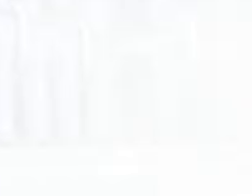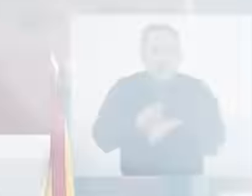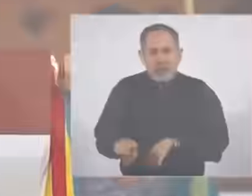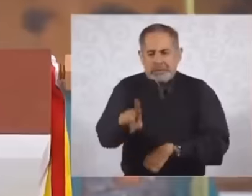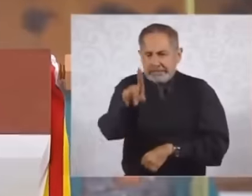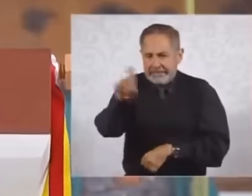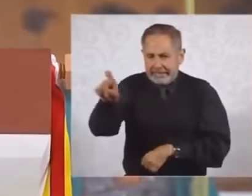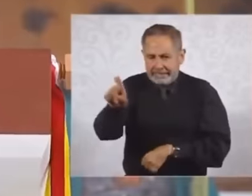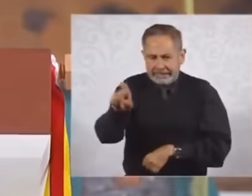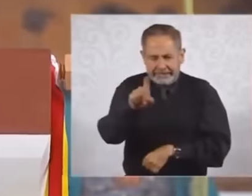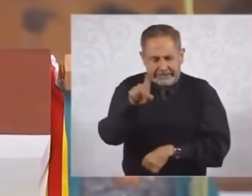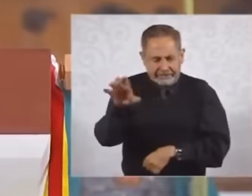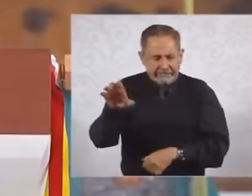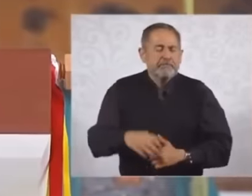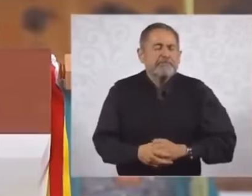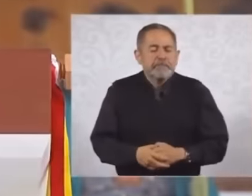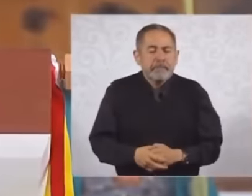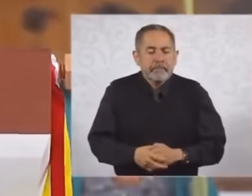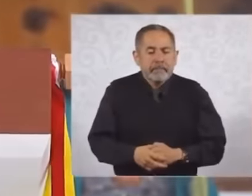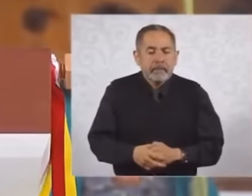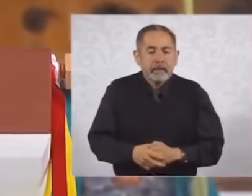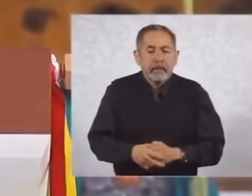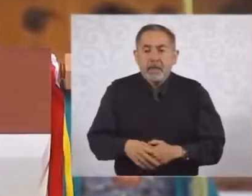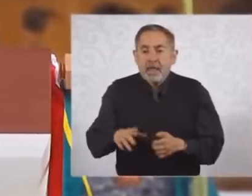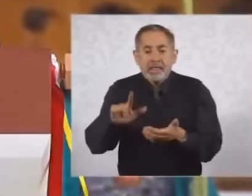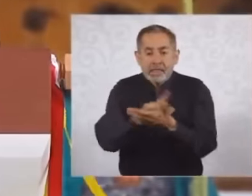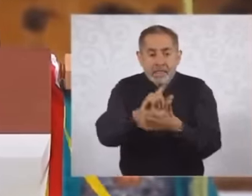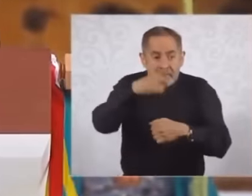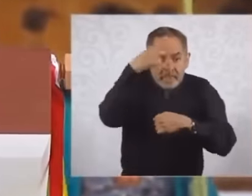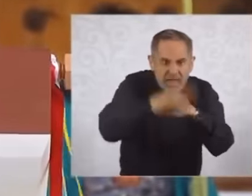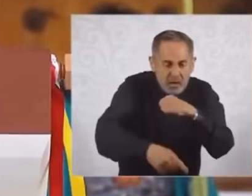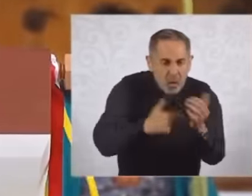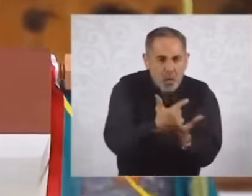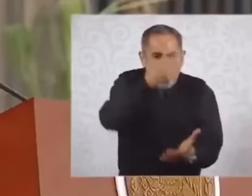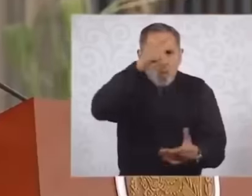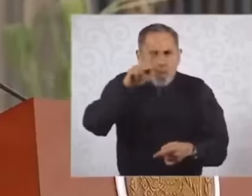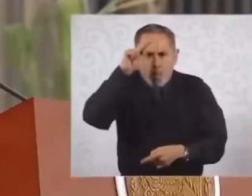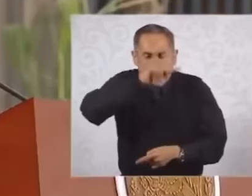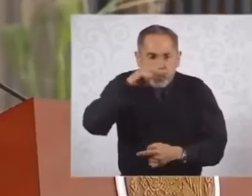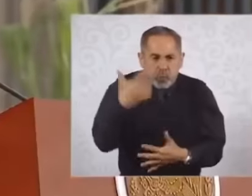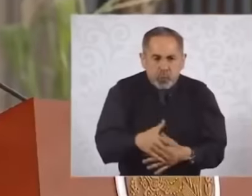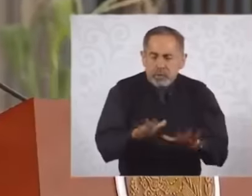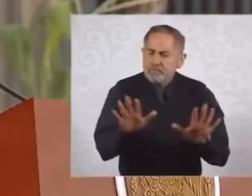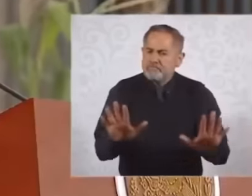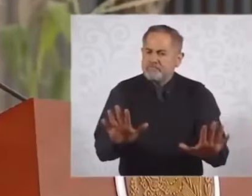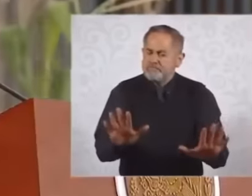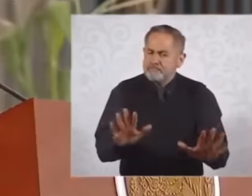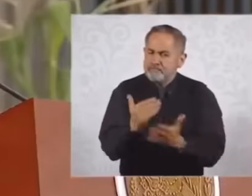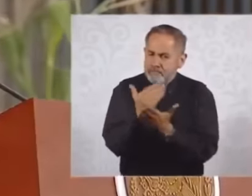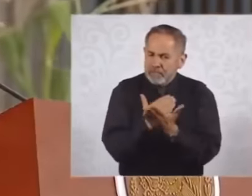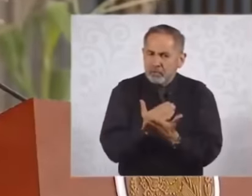of Mexico have given her in light of this, she has mentioned that she will not fail the people and she will fulfill everything